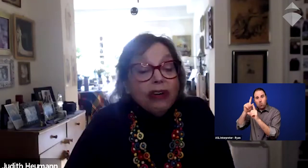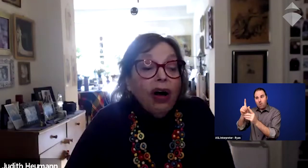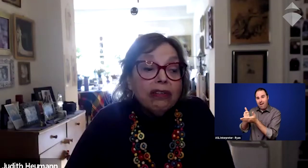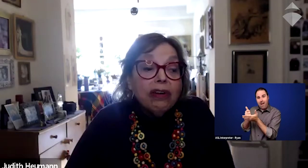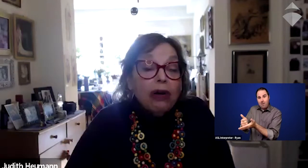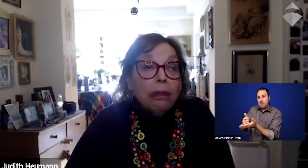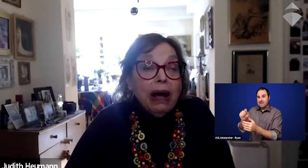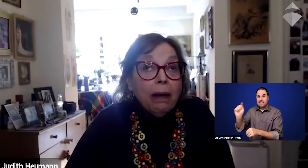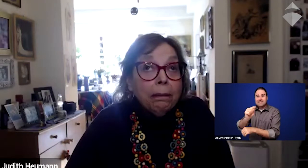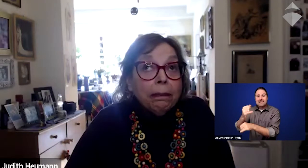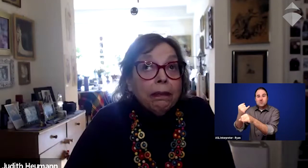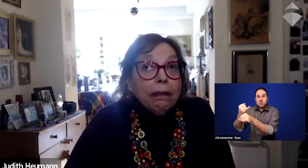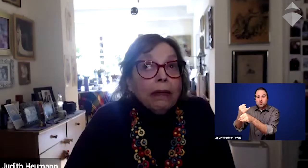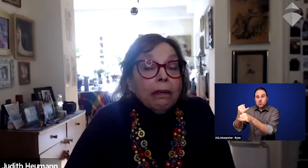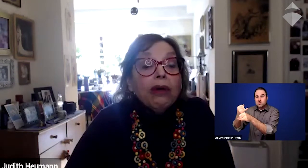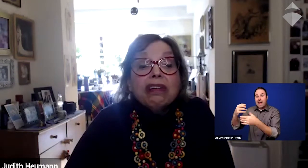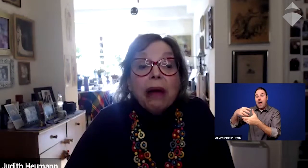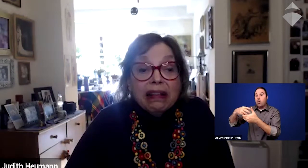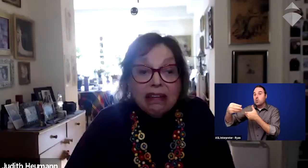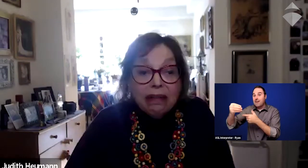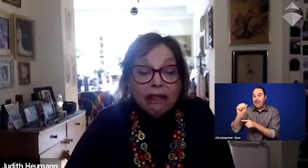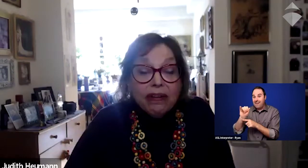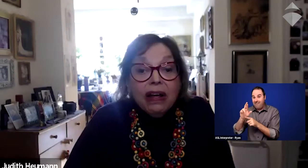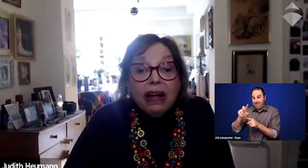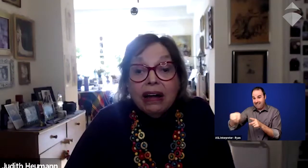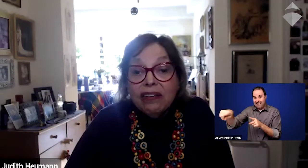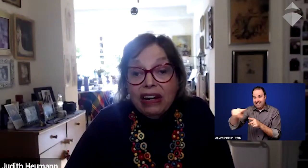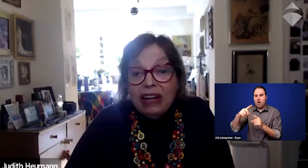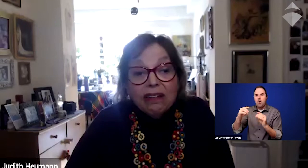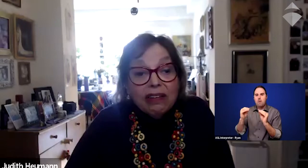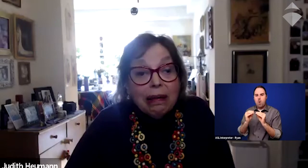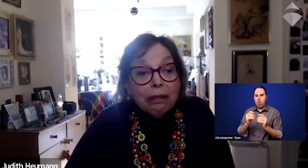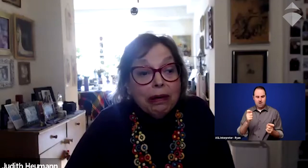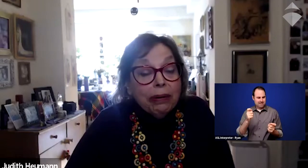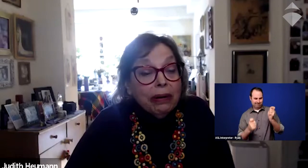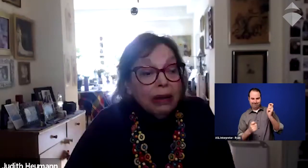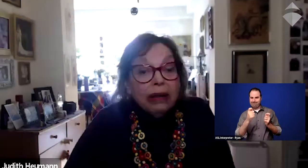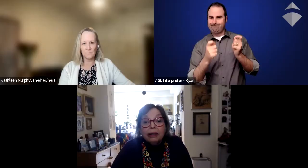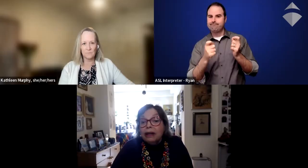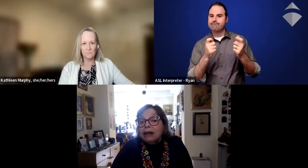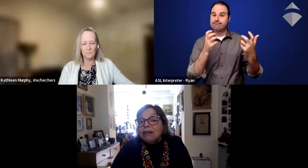to also become more responsive to the needs of disabled people.